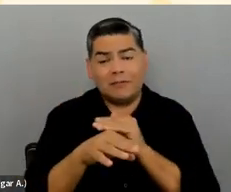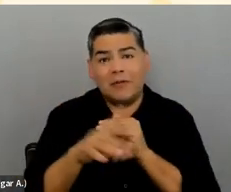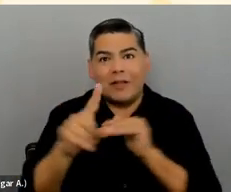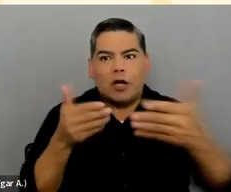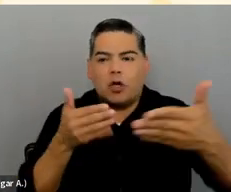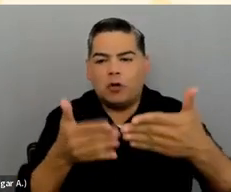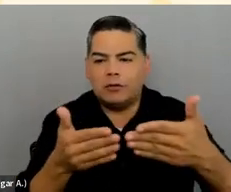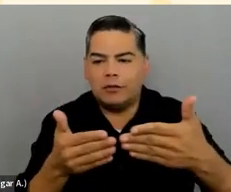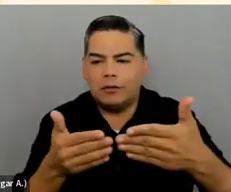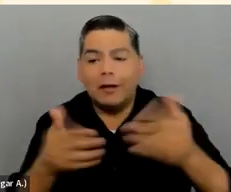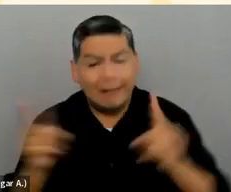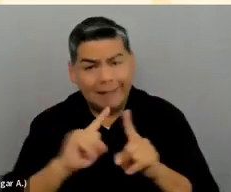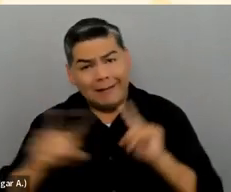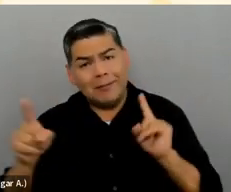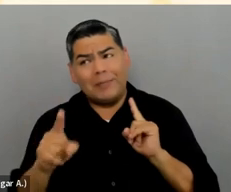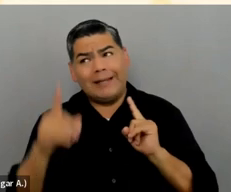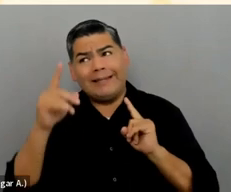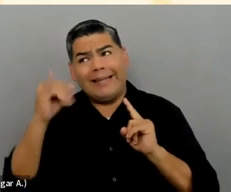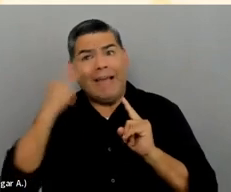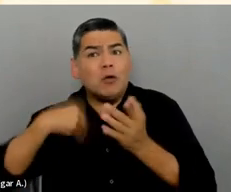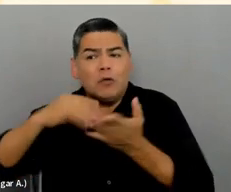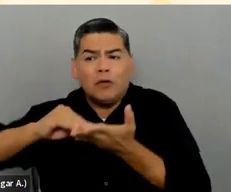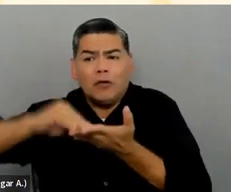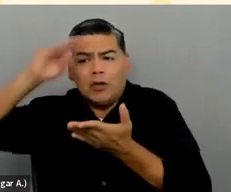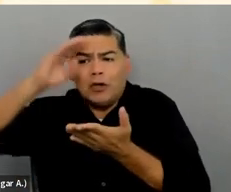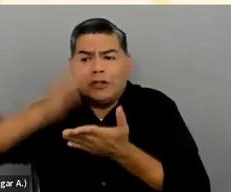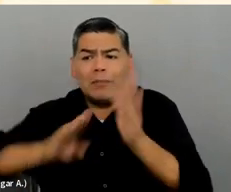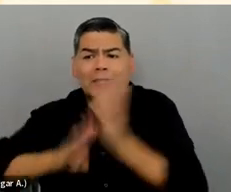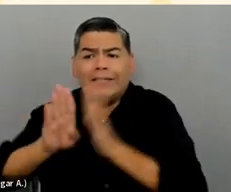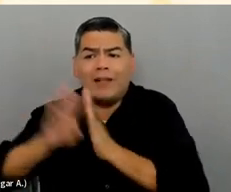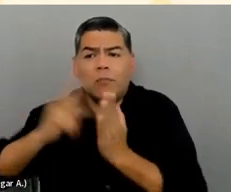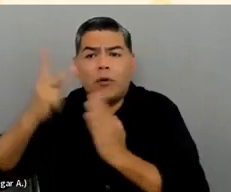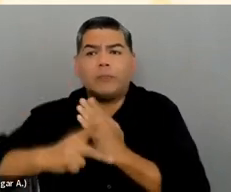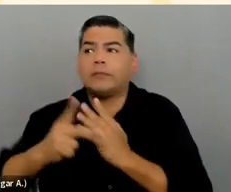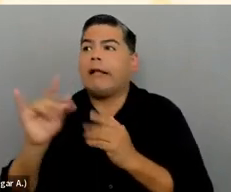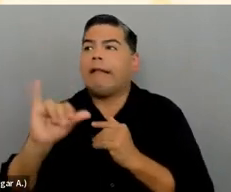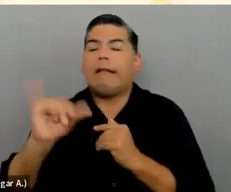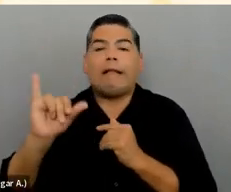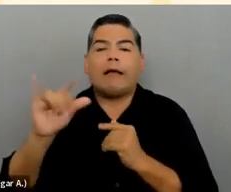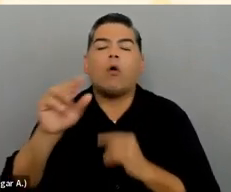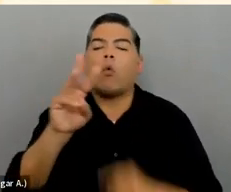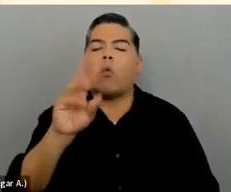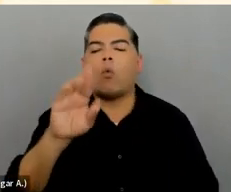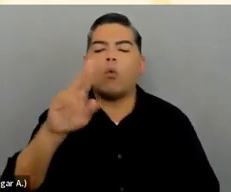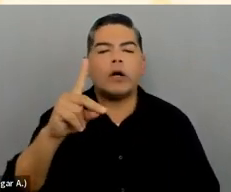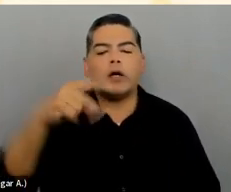But having developed a couple of learning programs using something like a WordPress plugin, an LMS plugin,